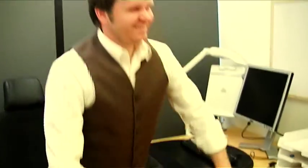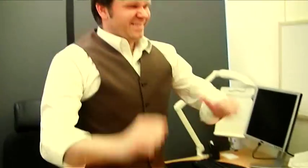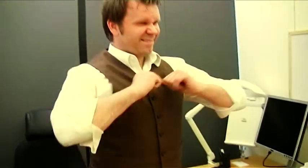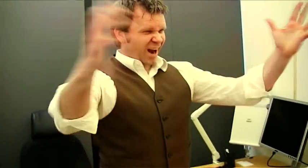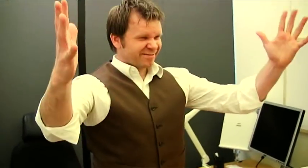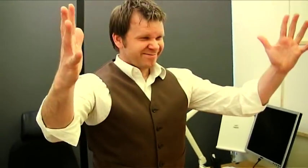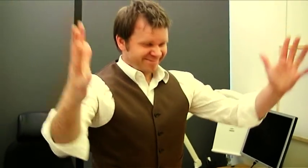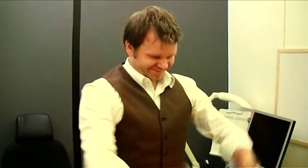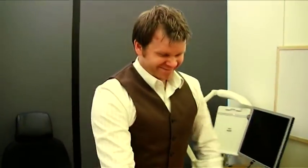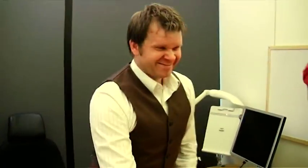Obviously!